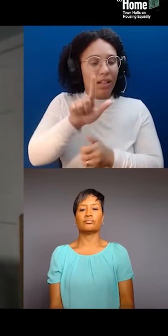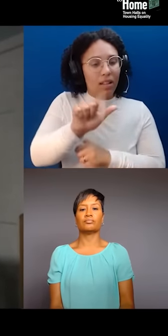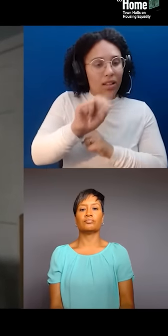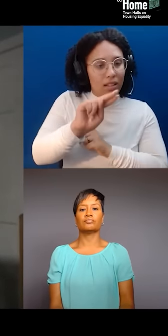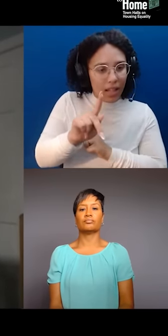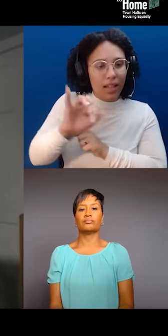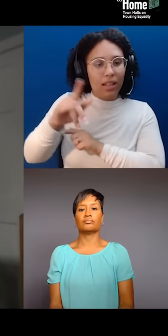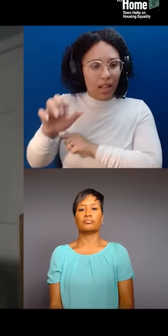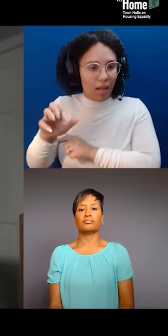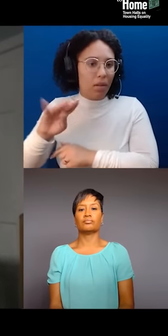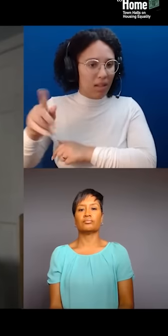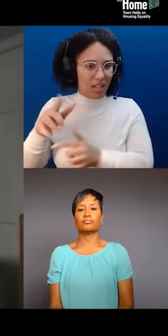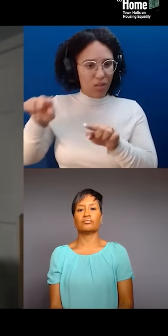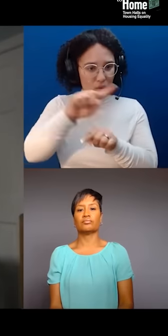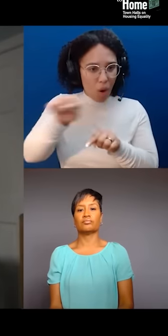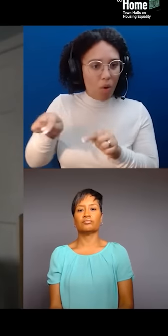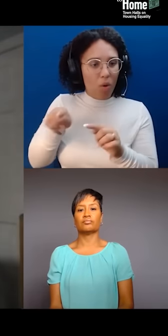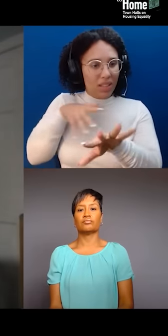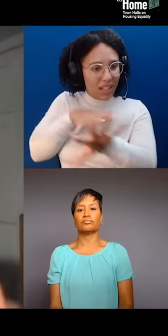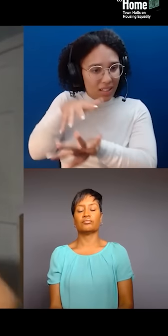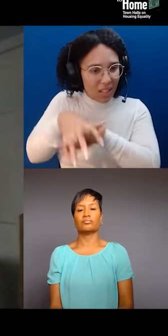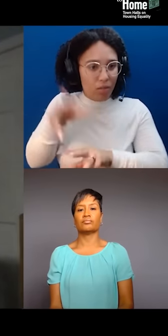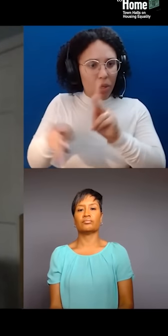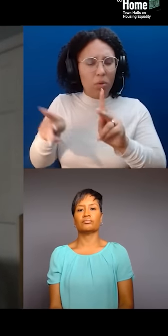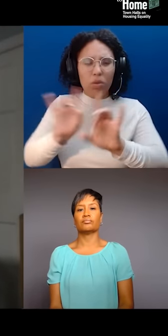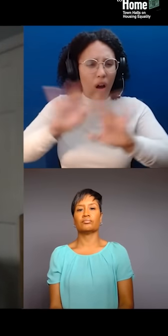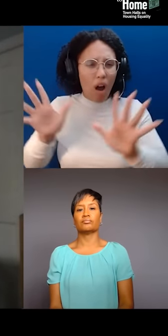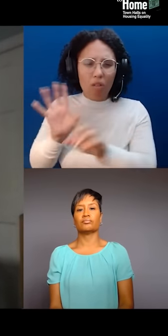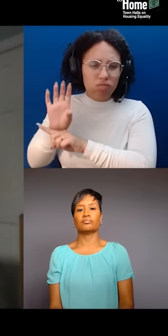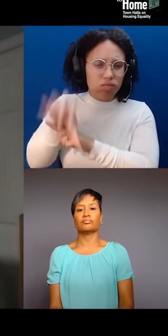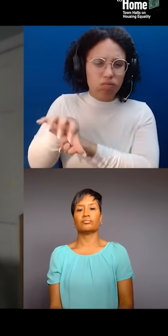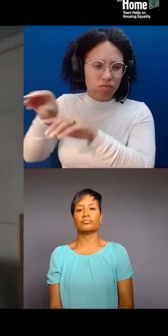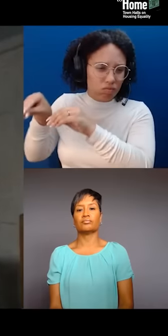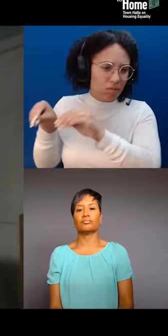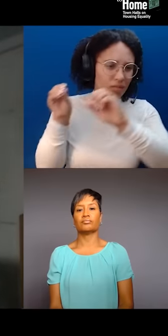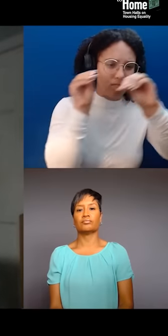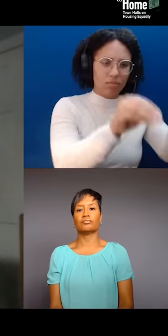And so, you know, it's one of these kind of conversations that is really important for us to bring